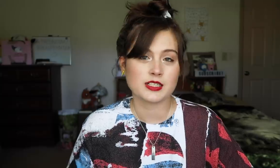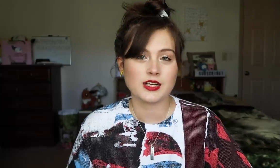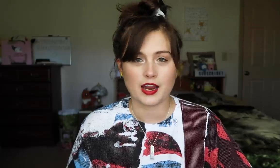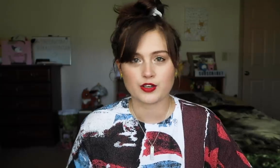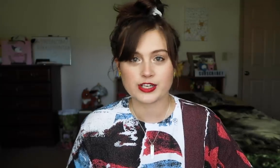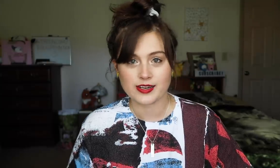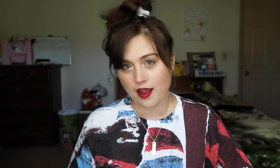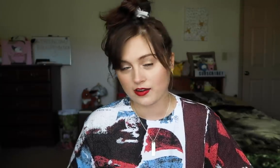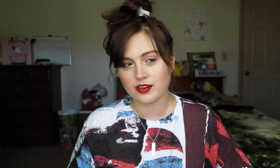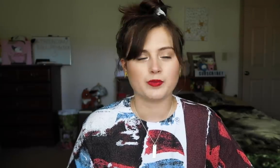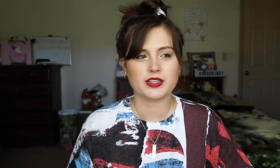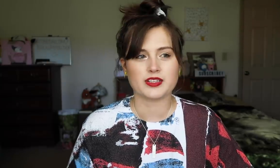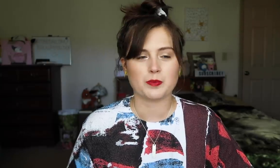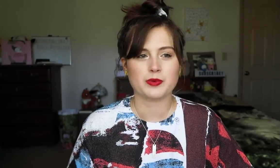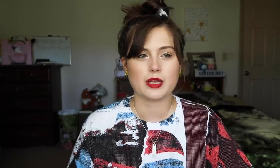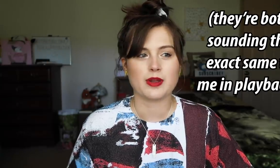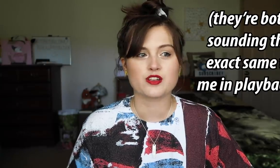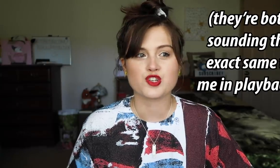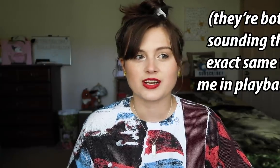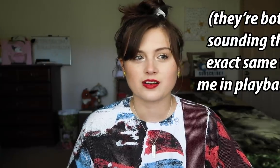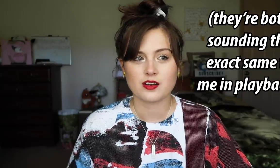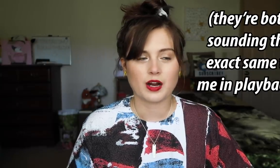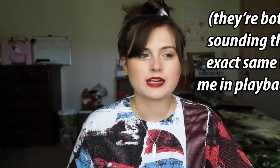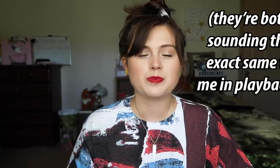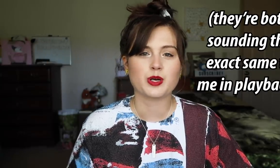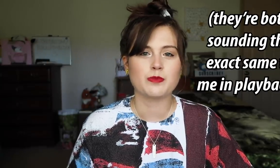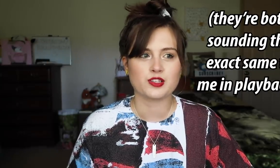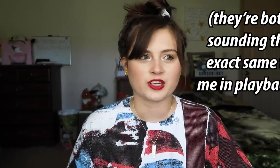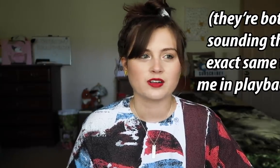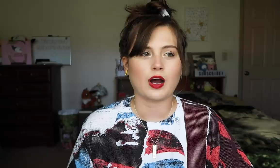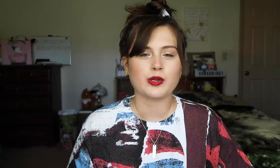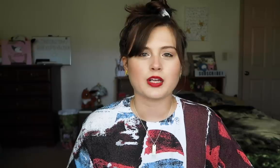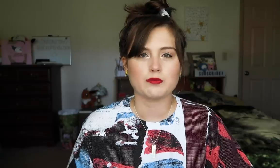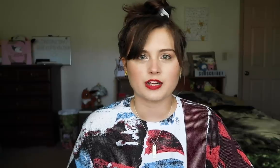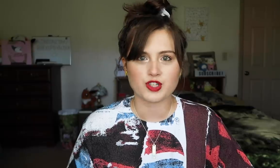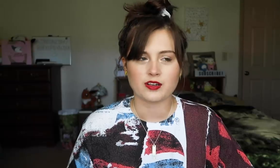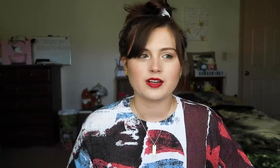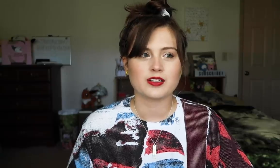C-H-E-N but then some people say, "Man-shin" but I keep hearing man-chen. So, I would say man-chen